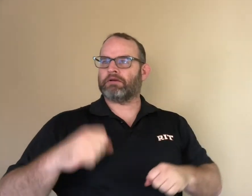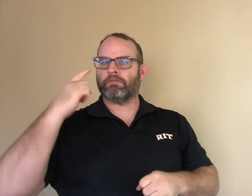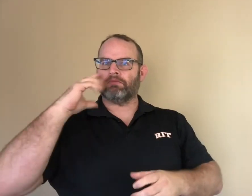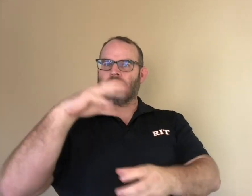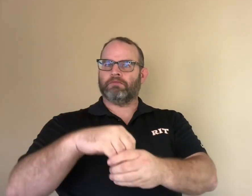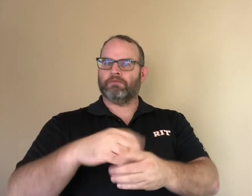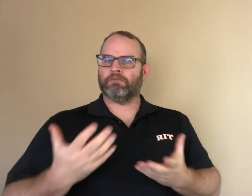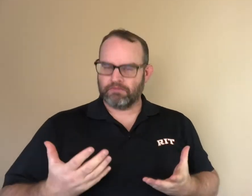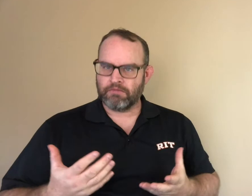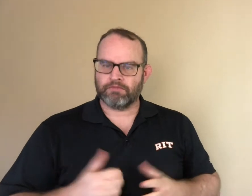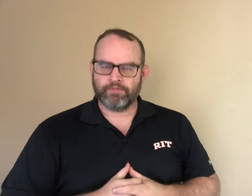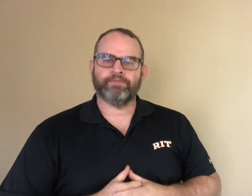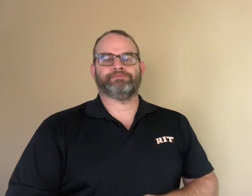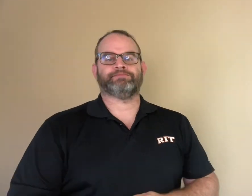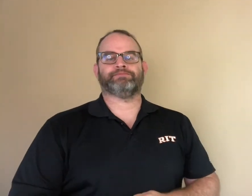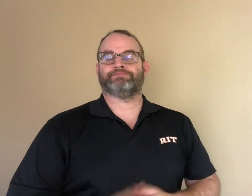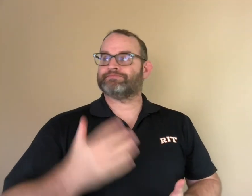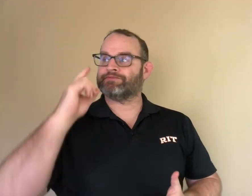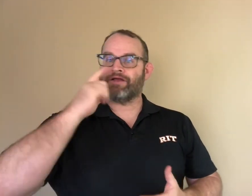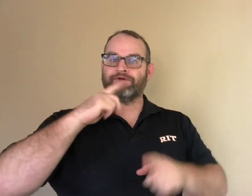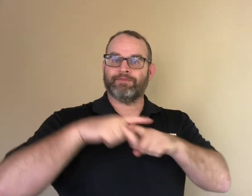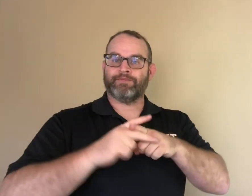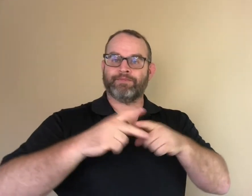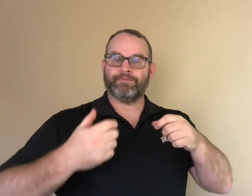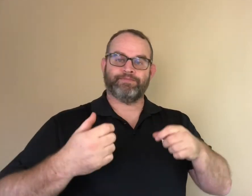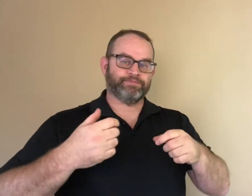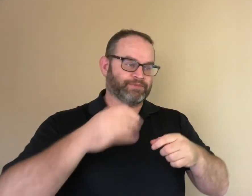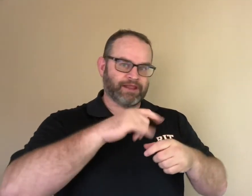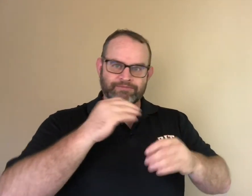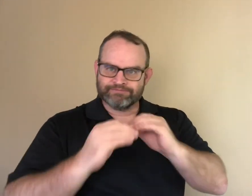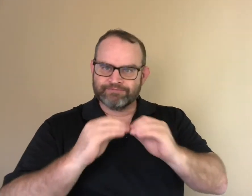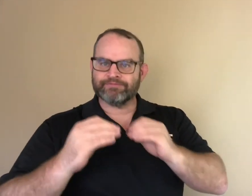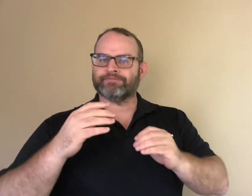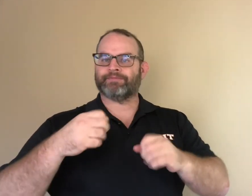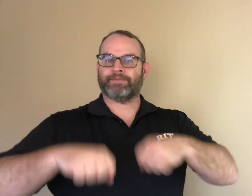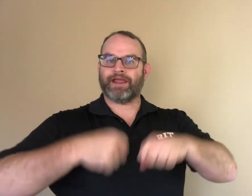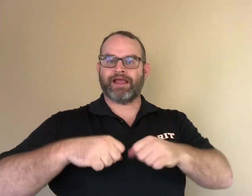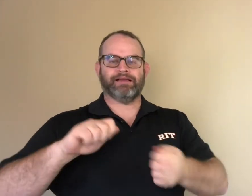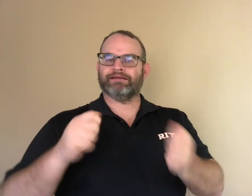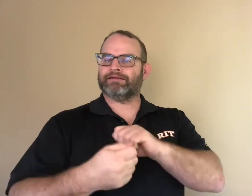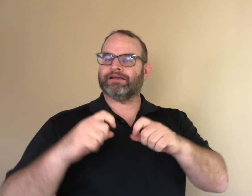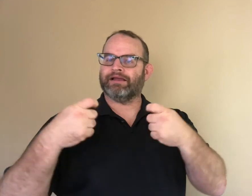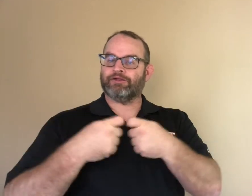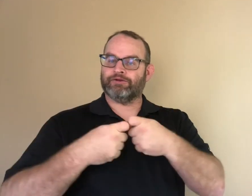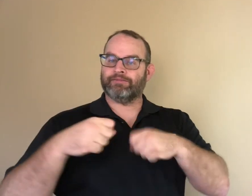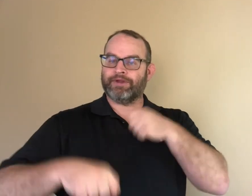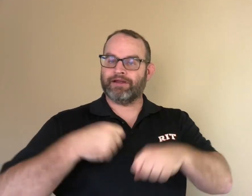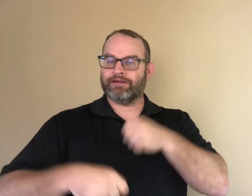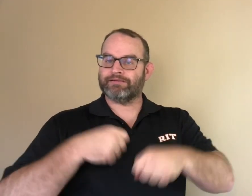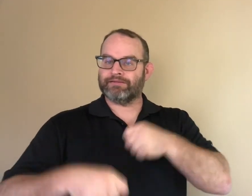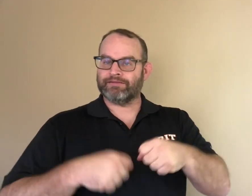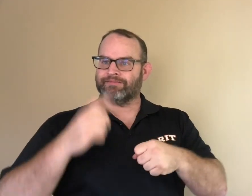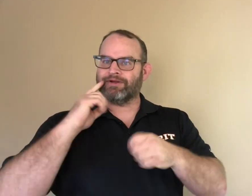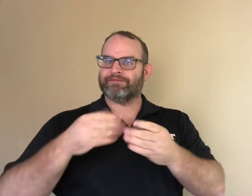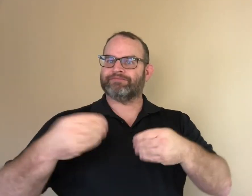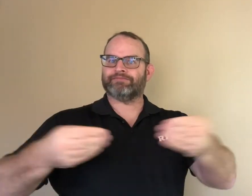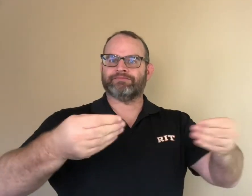We can also create a story about a deaf mechanic who rebuilds old bikes into innovative electronic bikes.